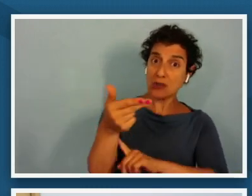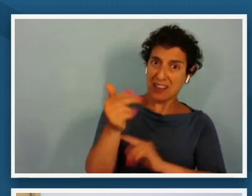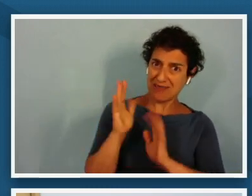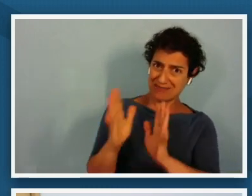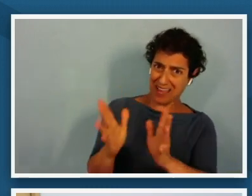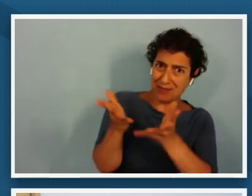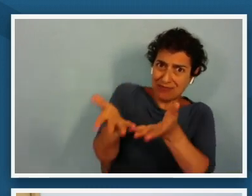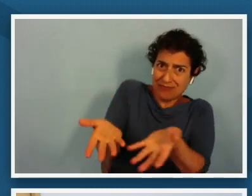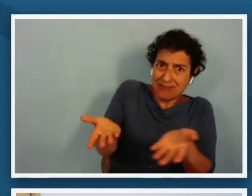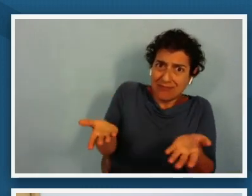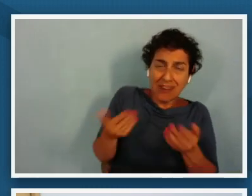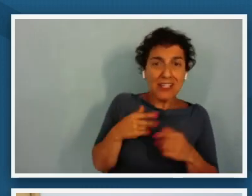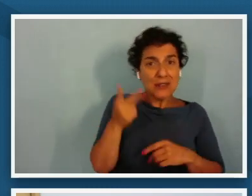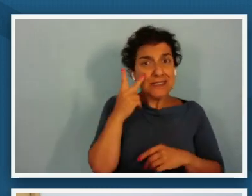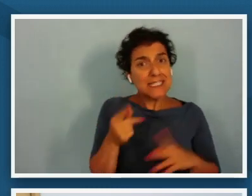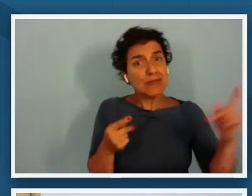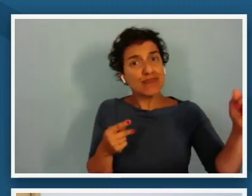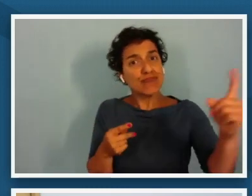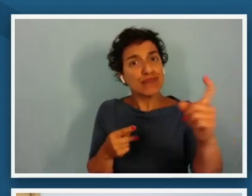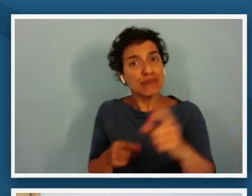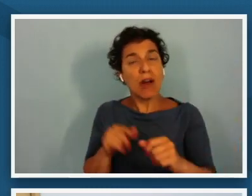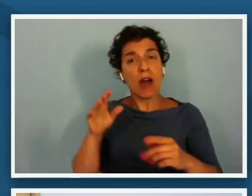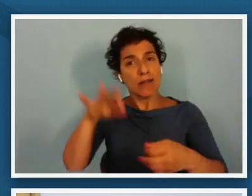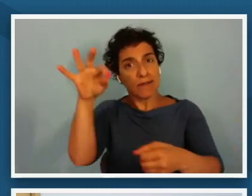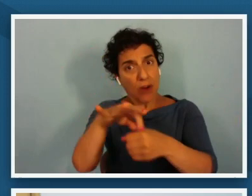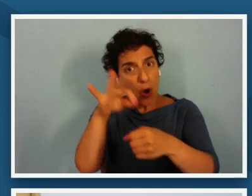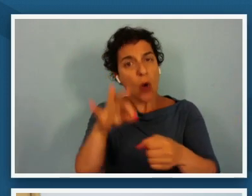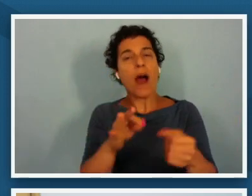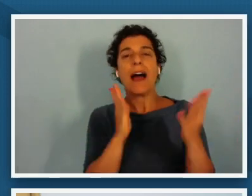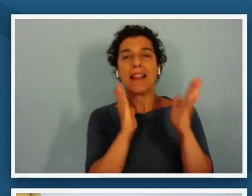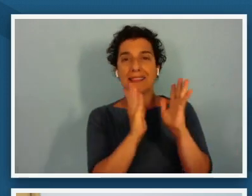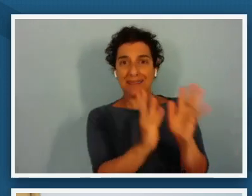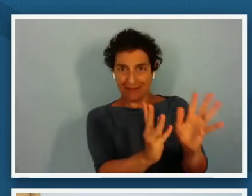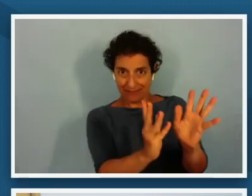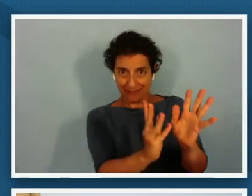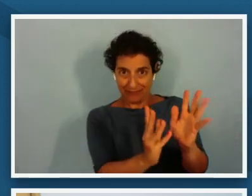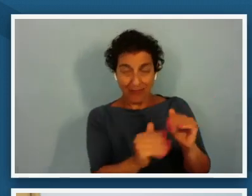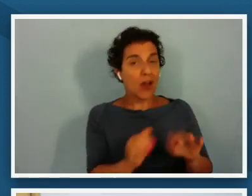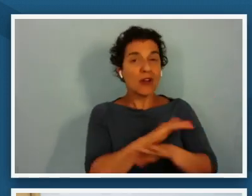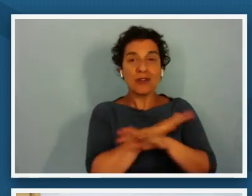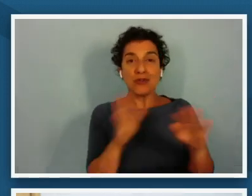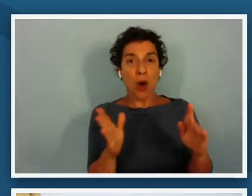if you see him going to the ballot box